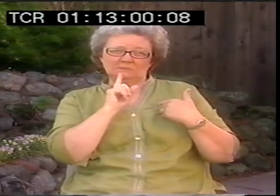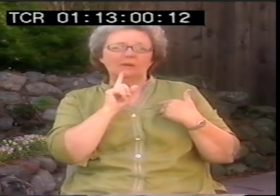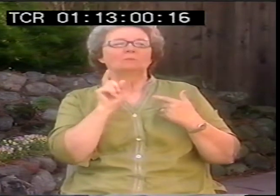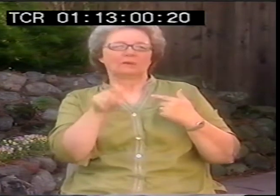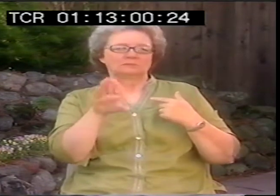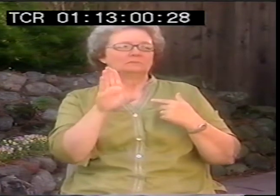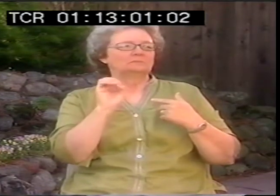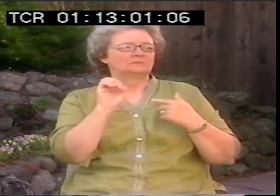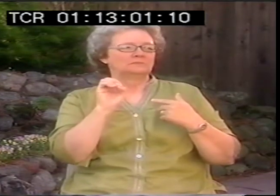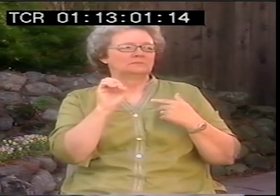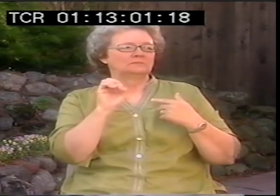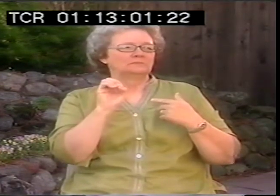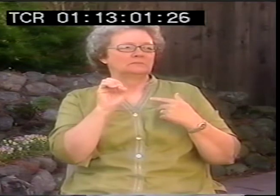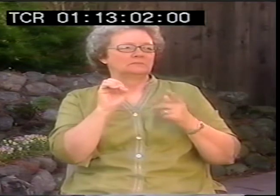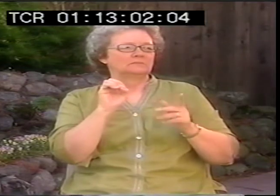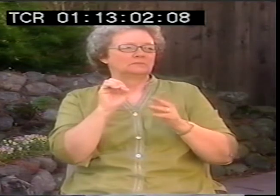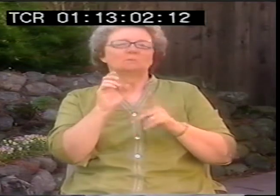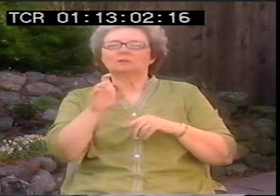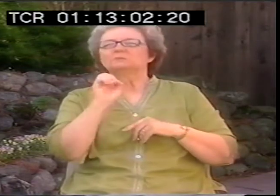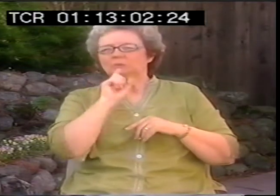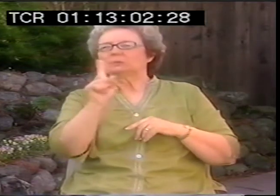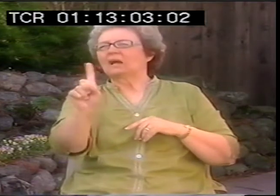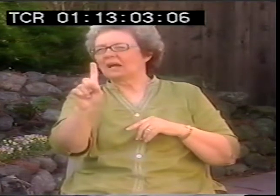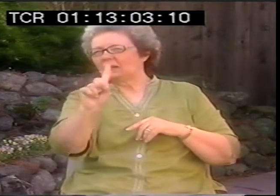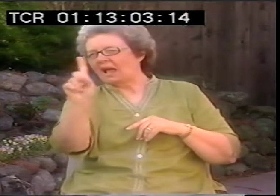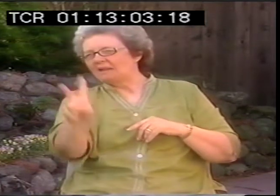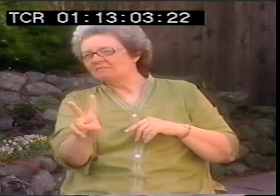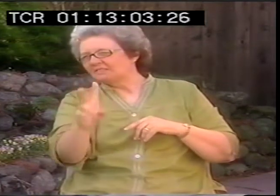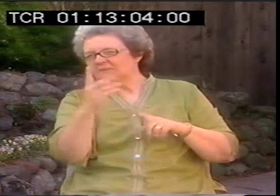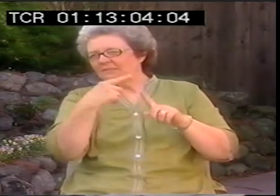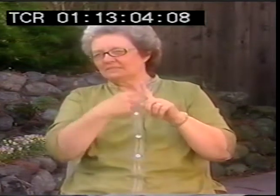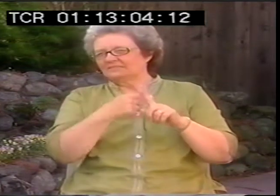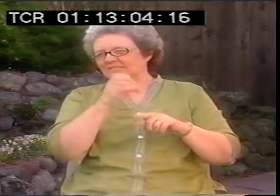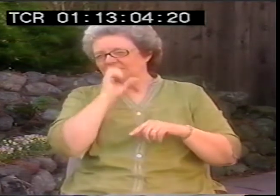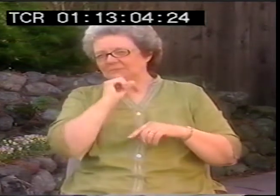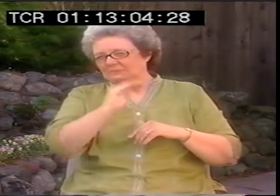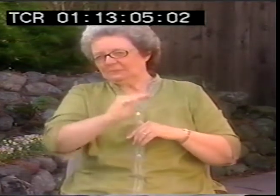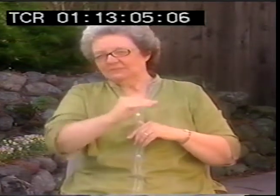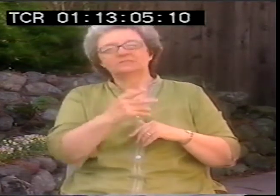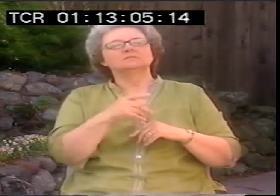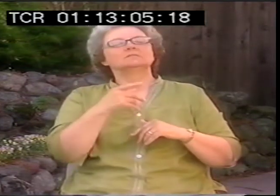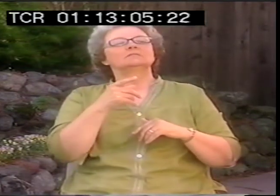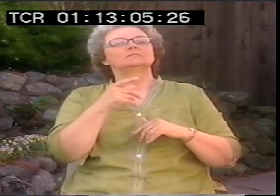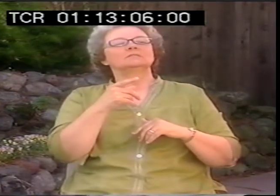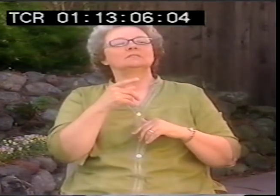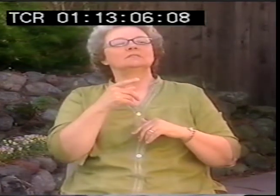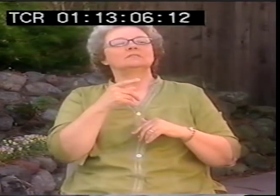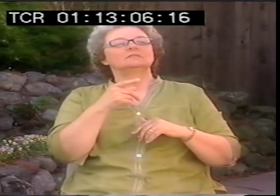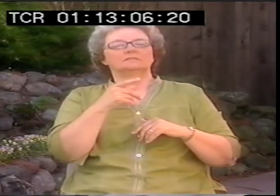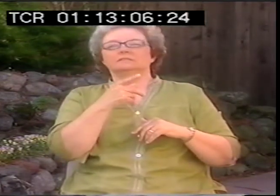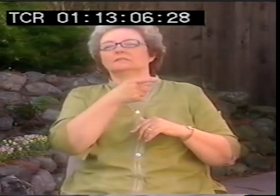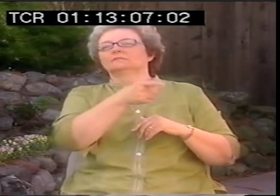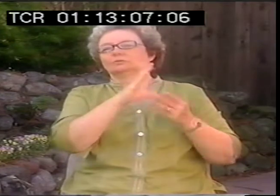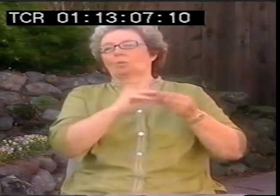It was really young I know. It must've been, I think one, one and a half,